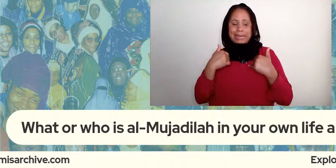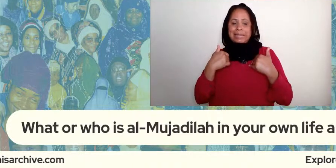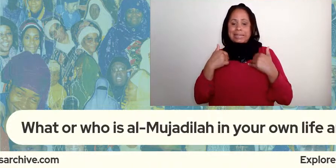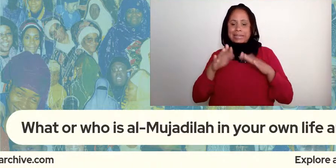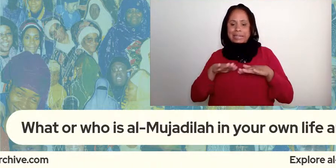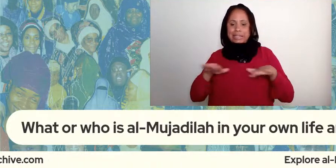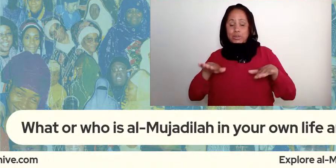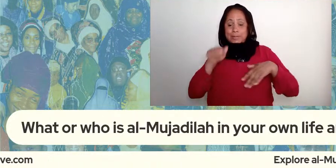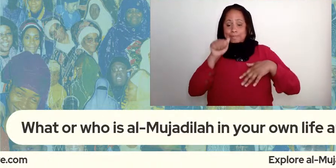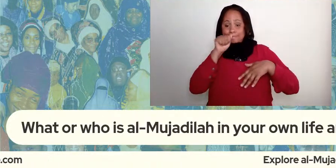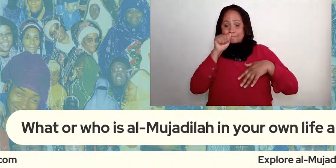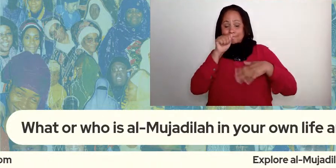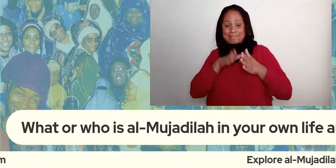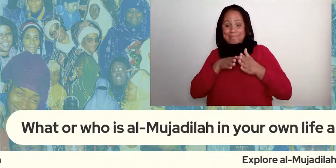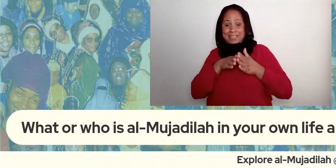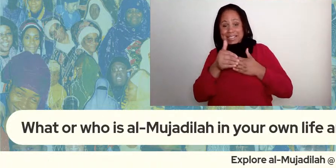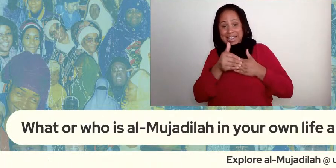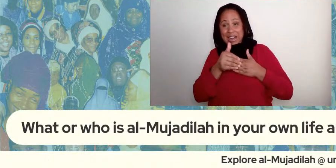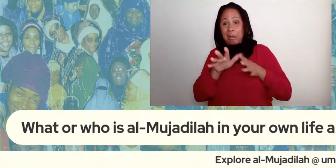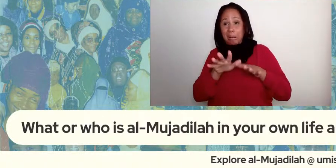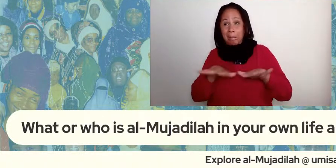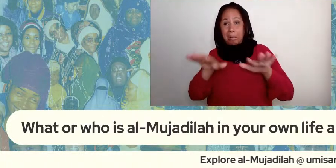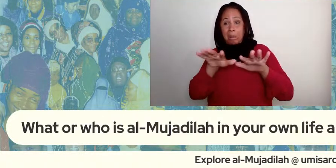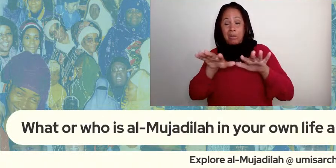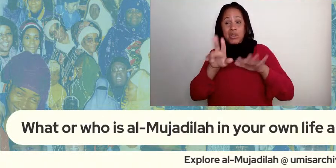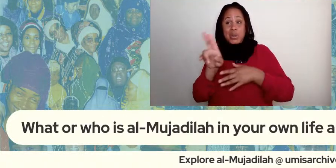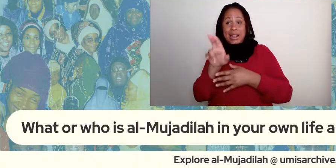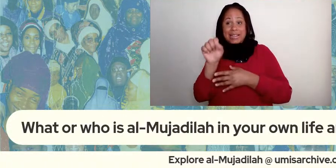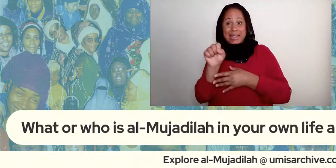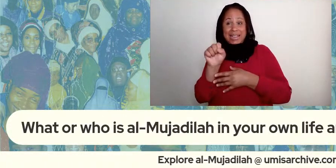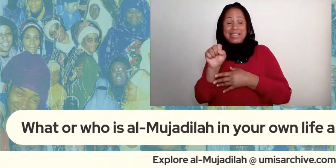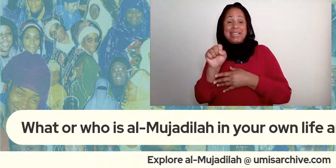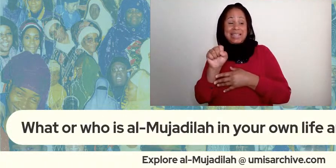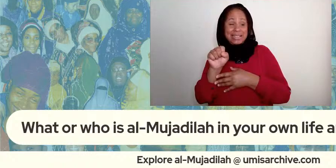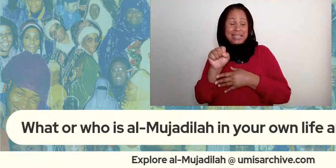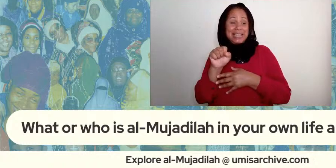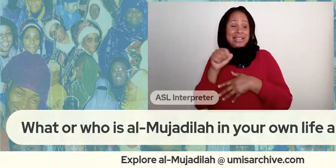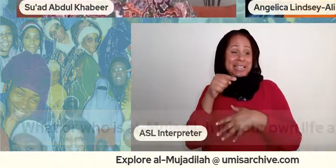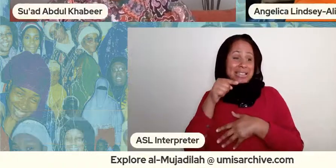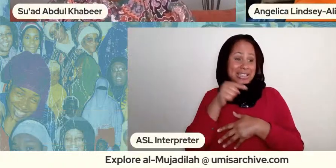my mother's 75 and she's still finding sisters and brothers that she didn't know that she had